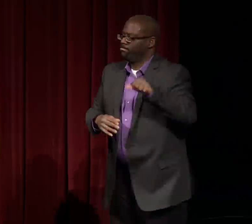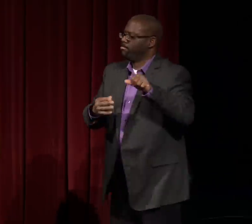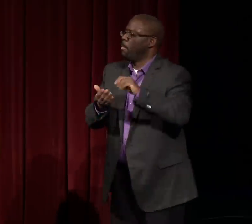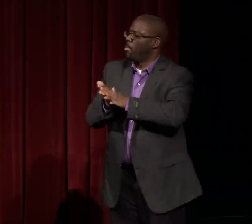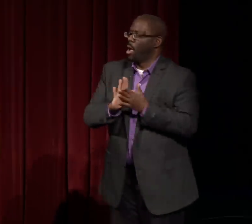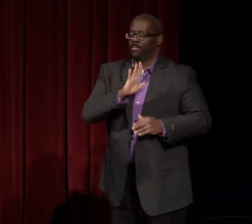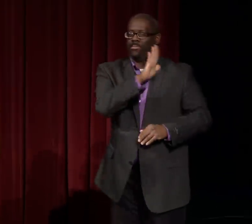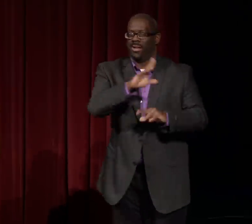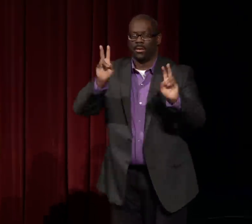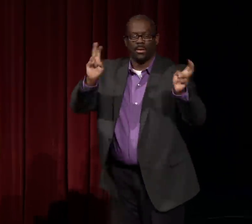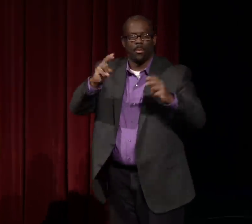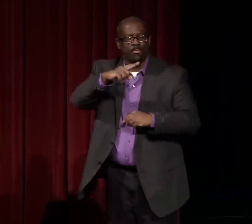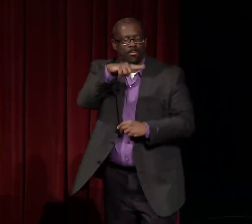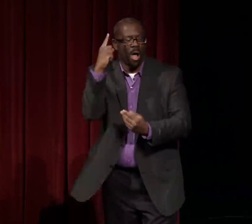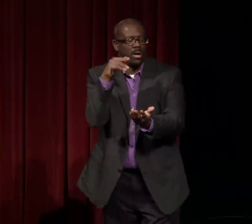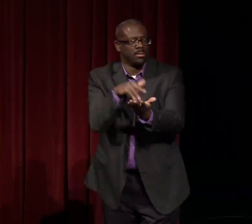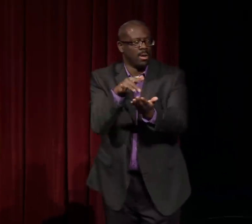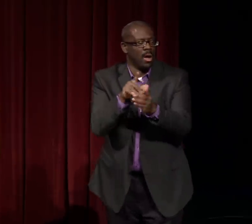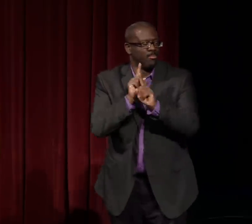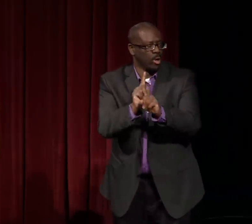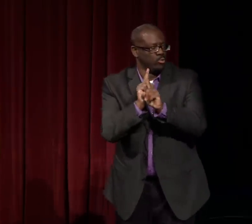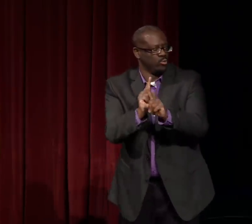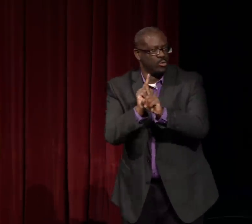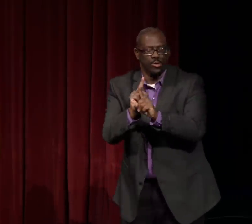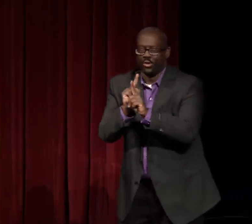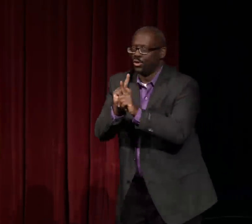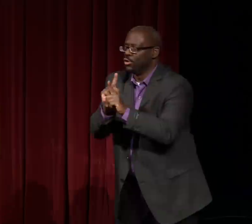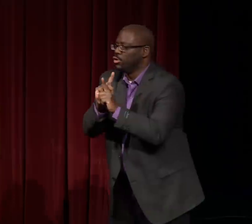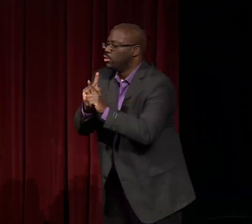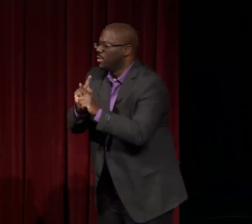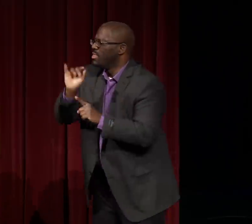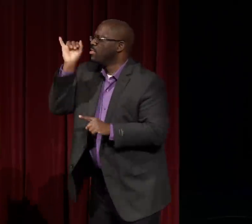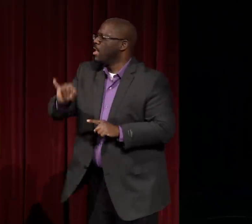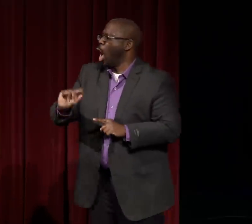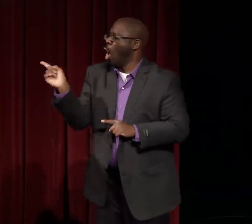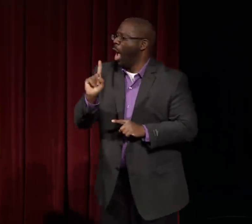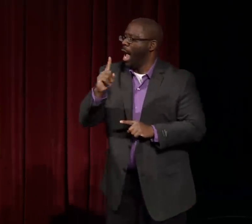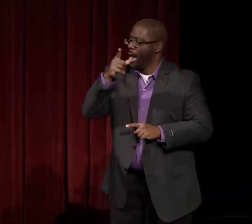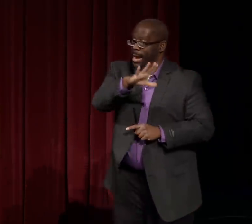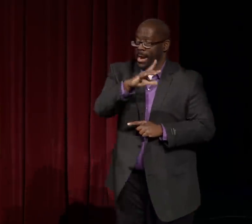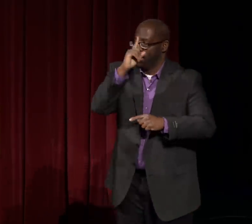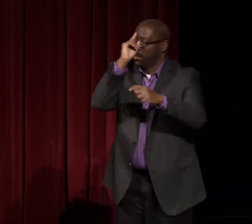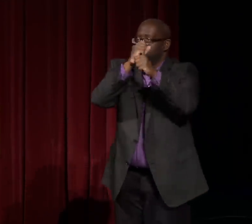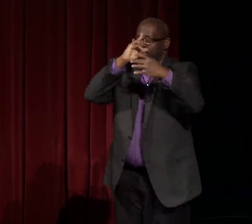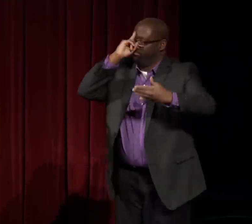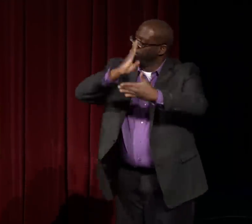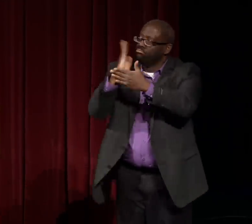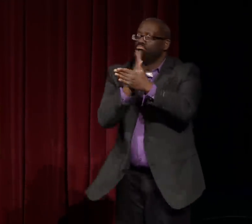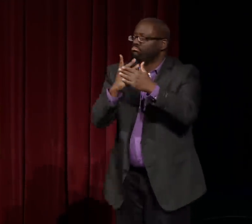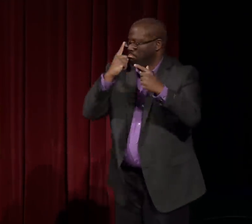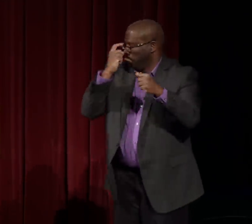So he took it upon himself to make sure Nathie understood that.